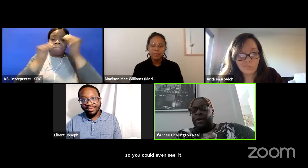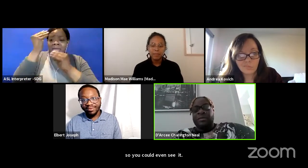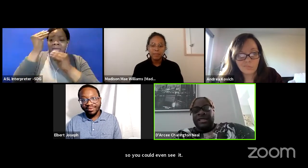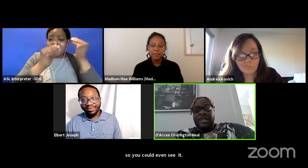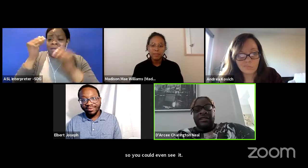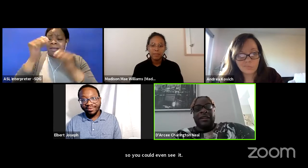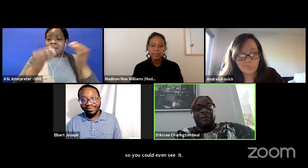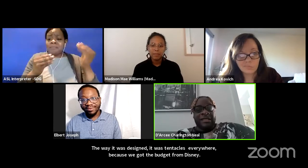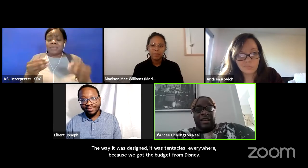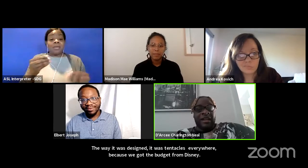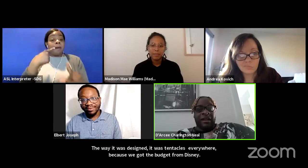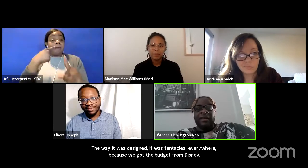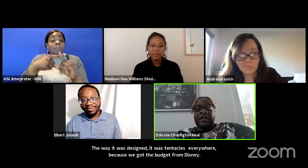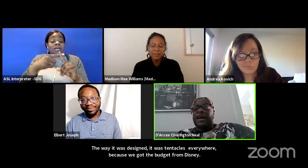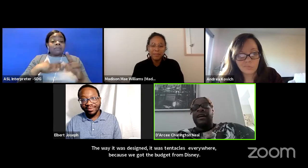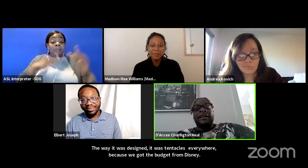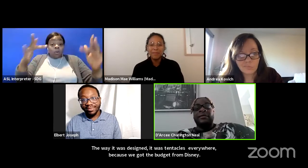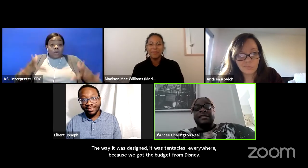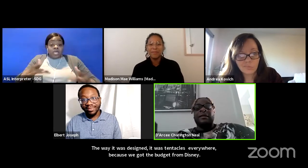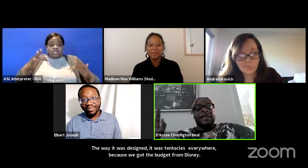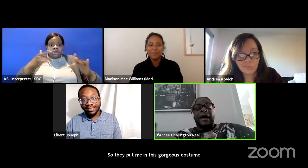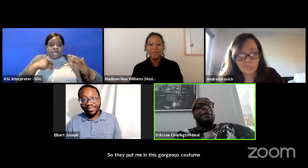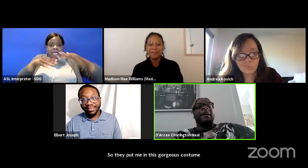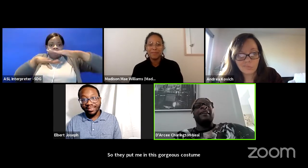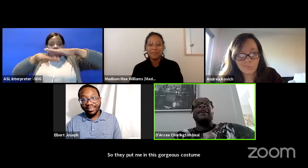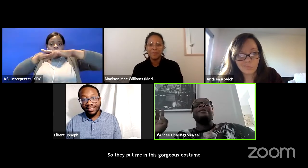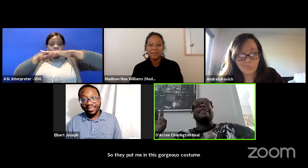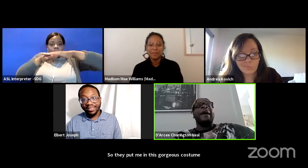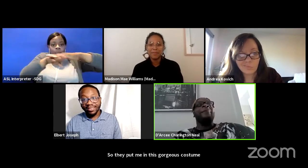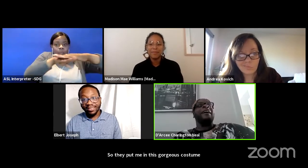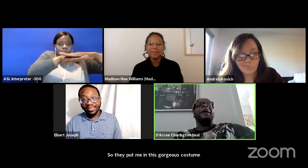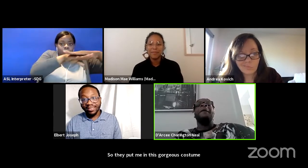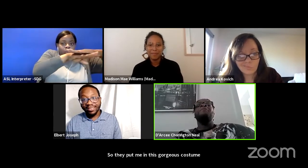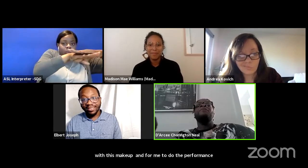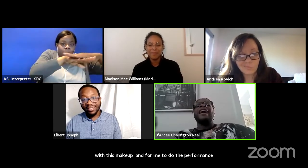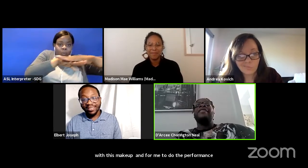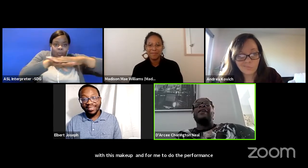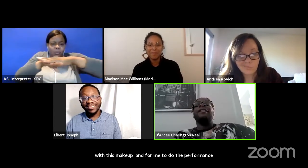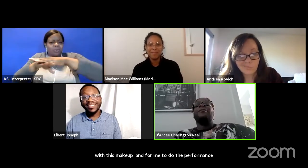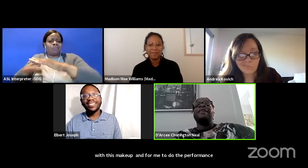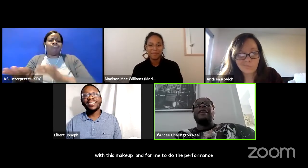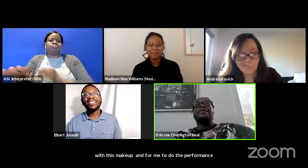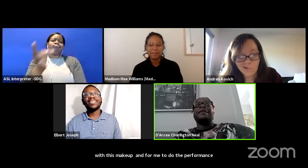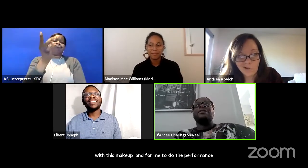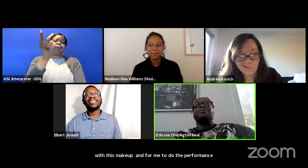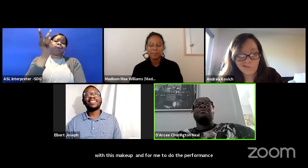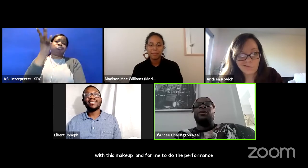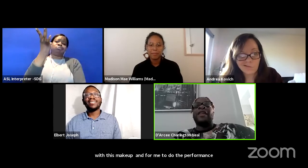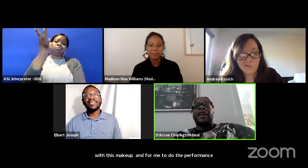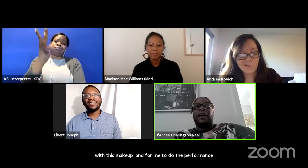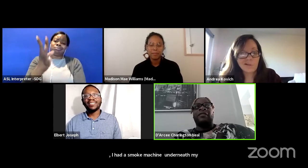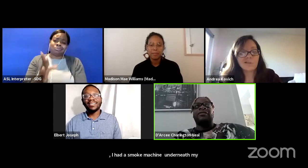I had a smoke machine underneath my chair and it was epic, it was epic. And the only way that I was able to pull that off